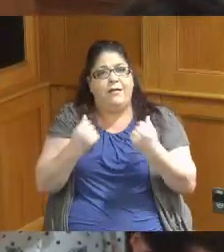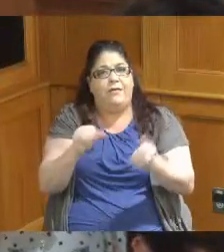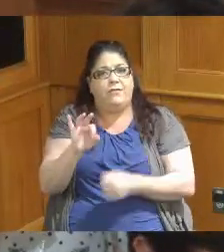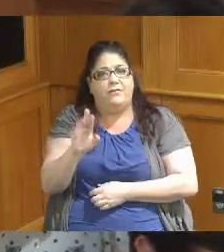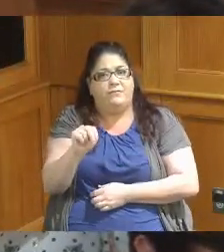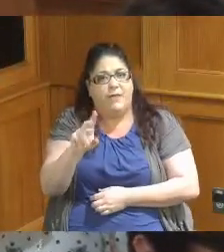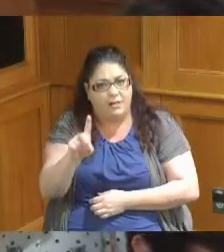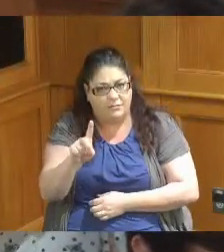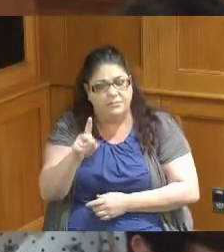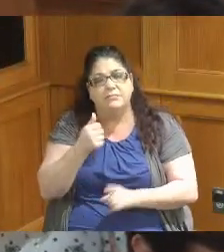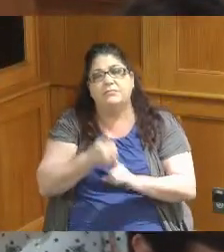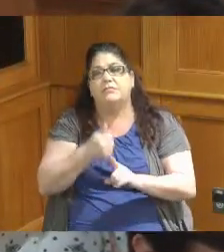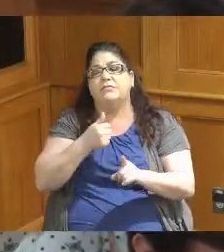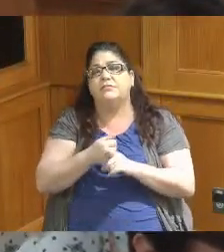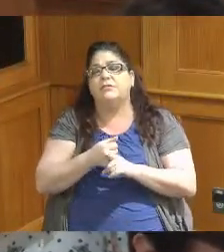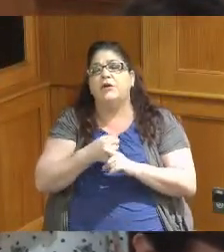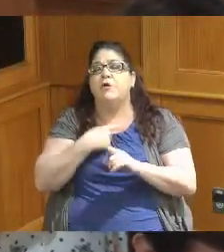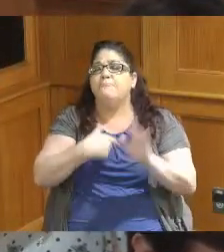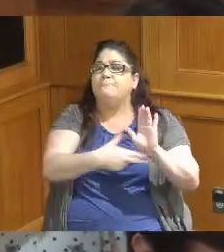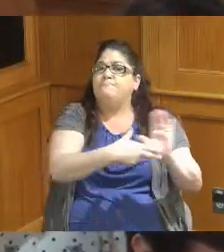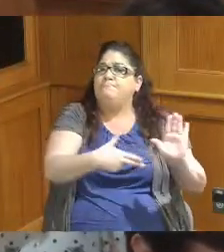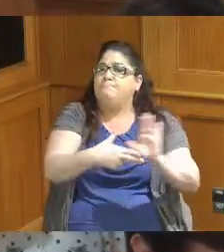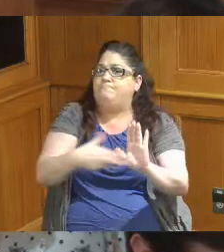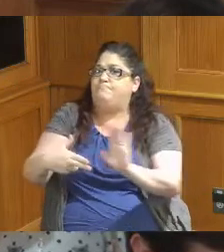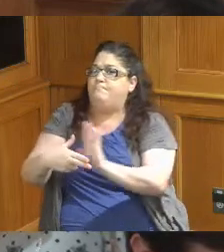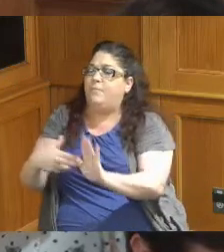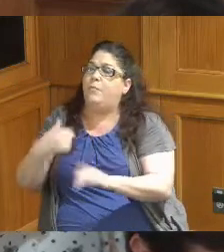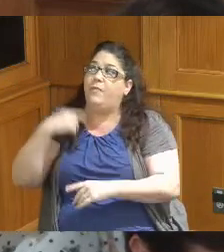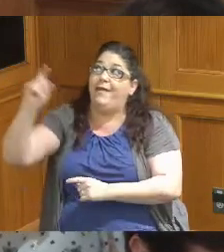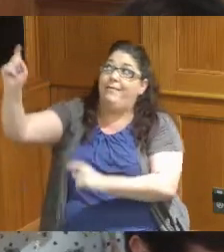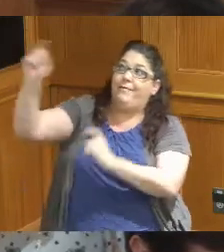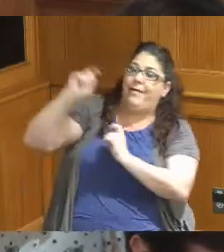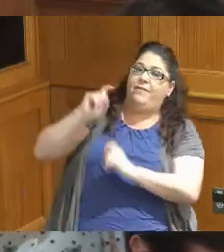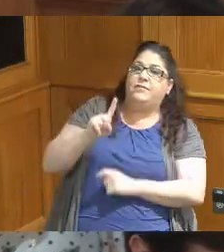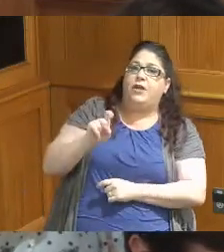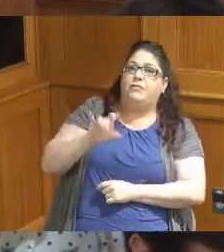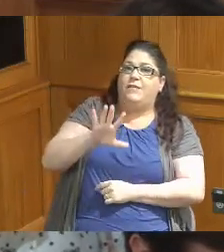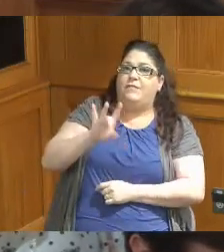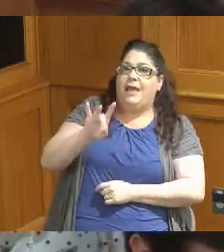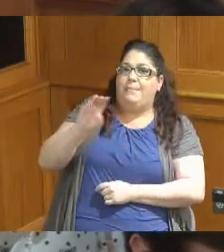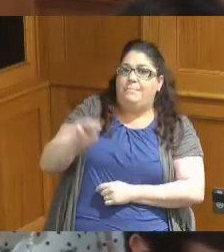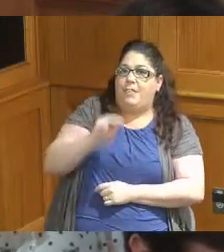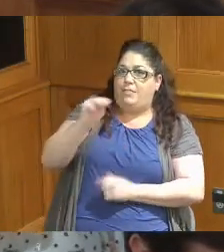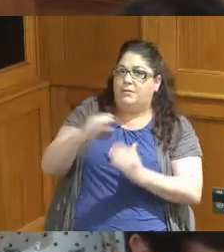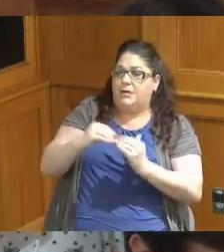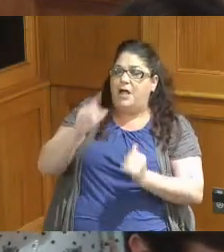to kind of know those different designations but we were allocated 158 million in funding and then